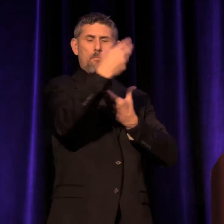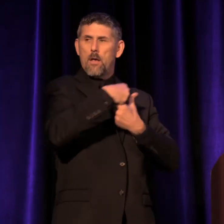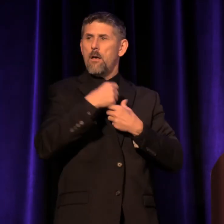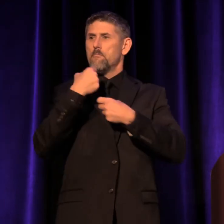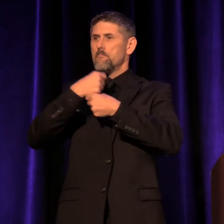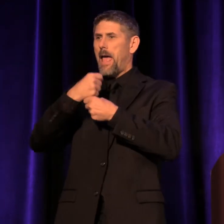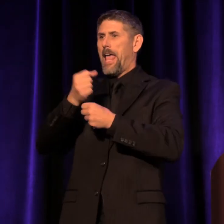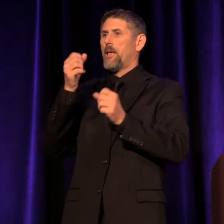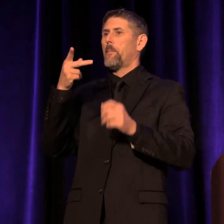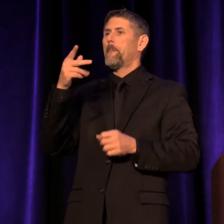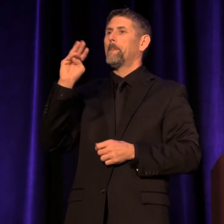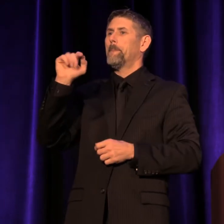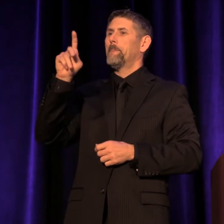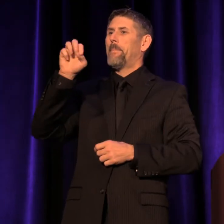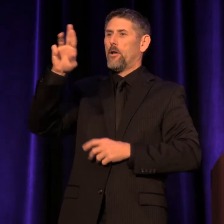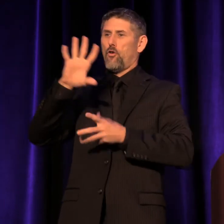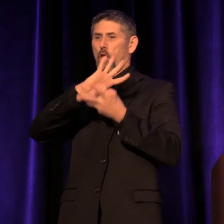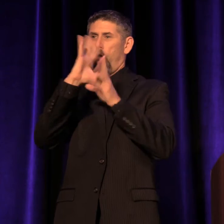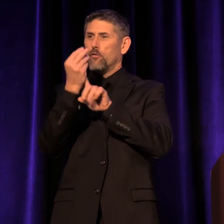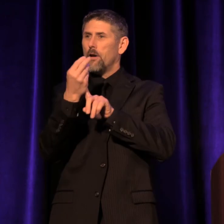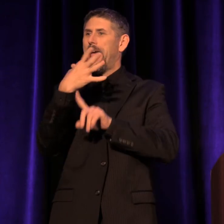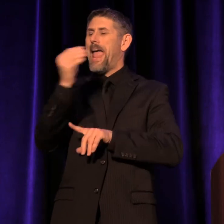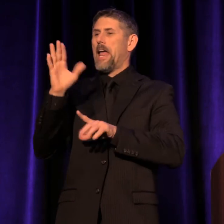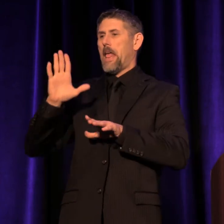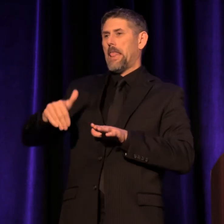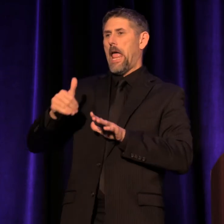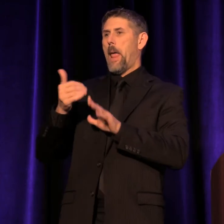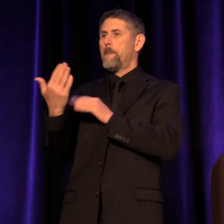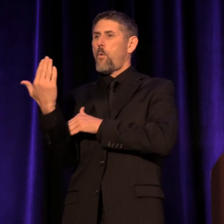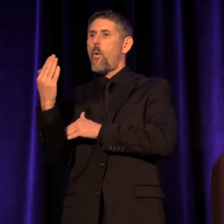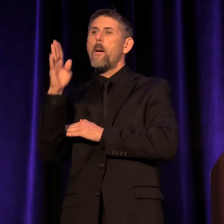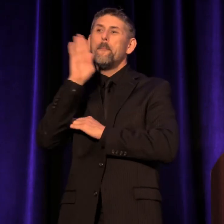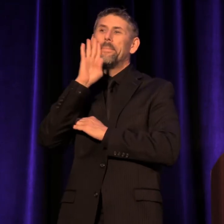and also enjoy a late-morning beer tasting.